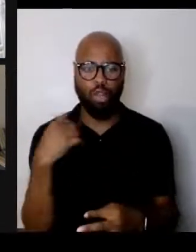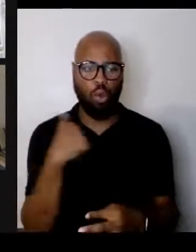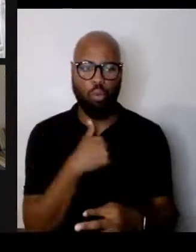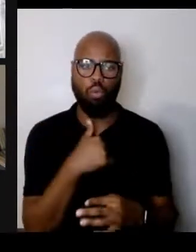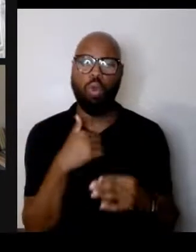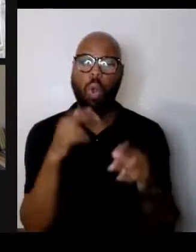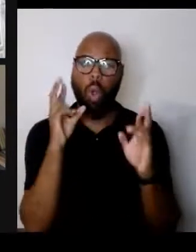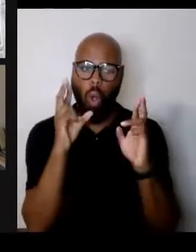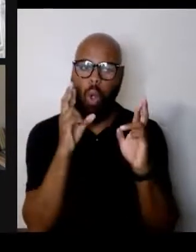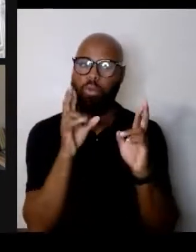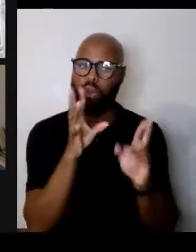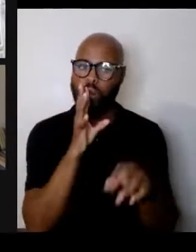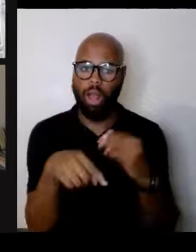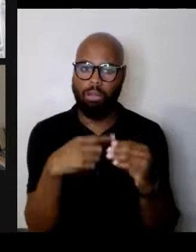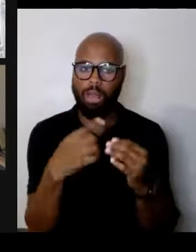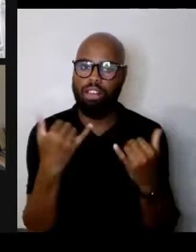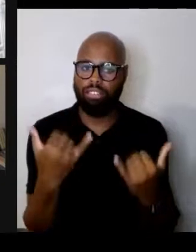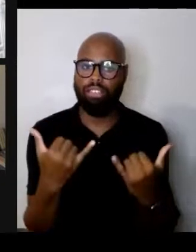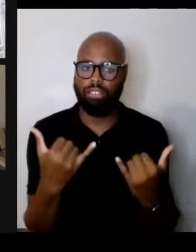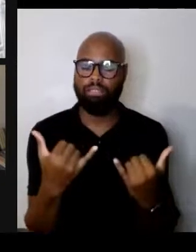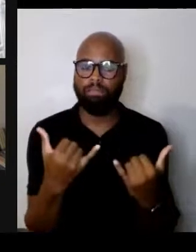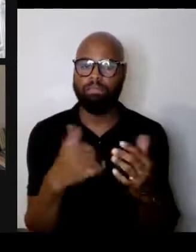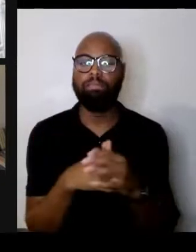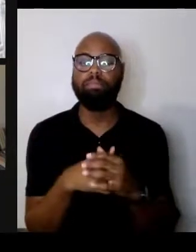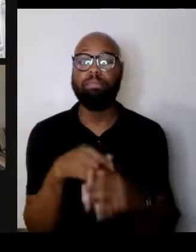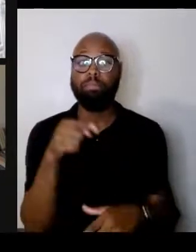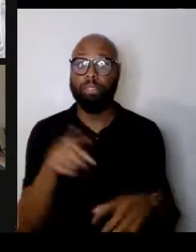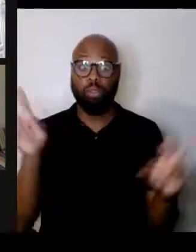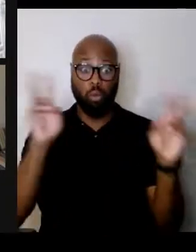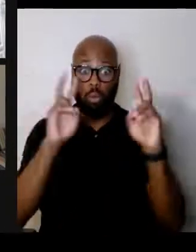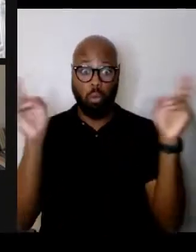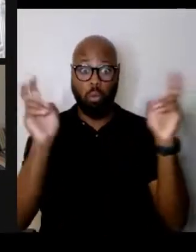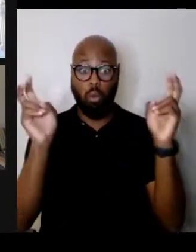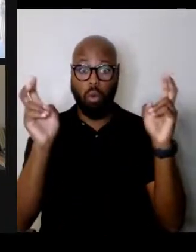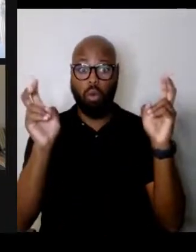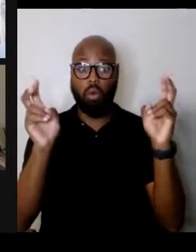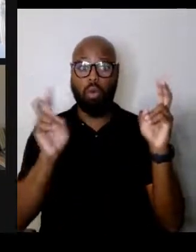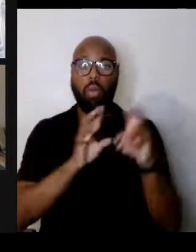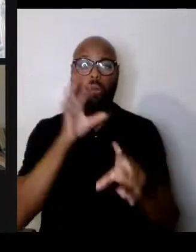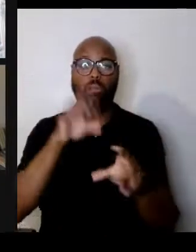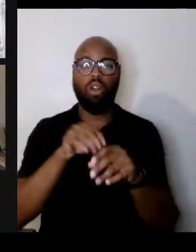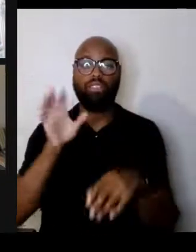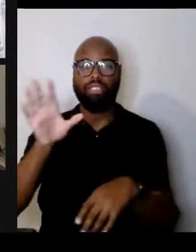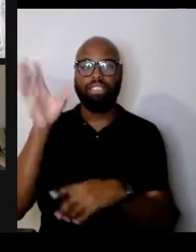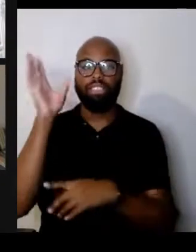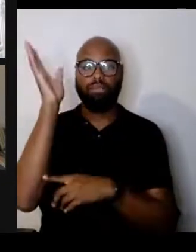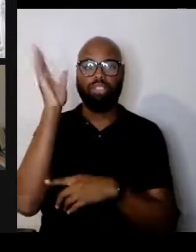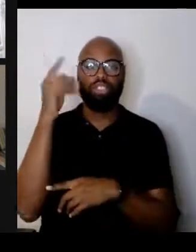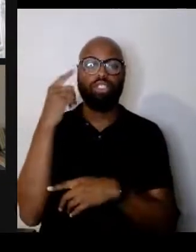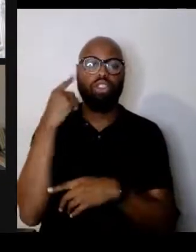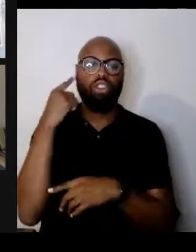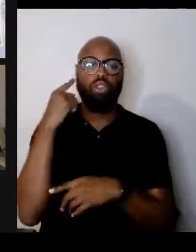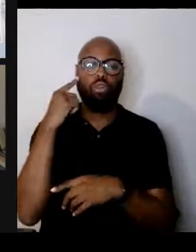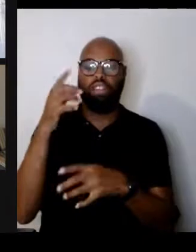and this is a quote that is a part of his speech, the Nobel, for when he received the Nobel Prize